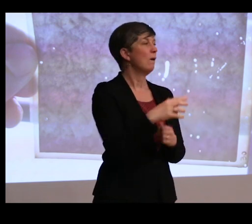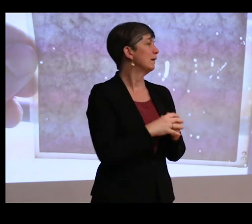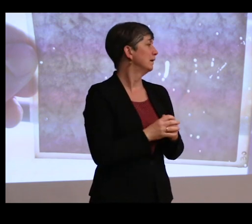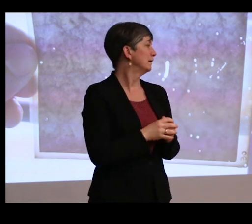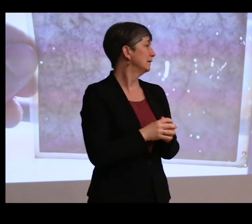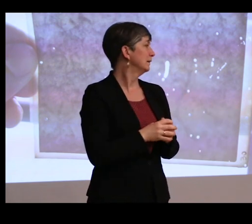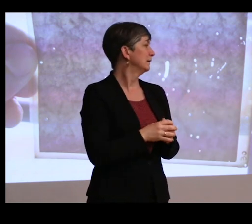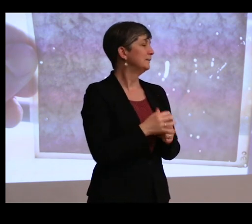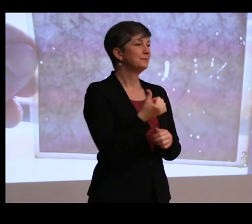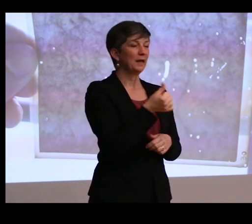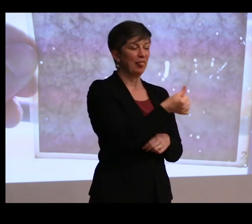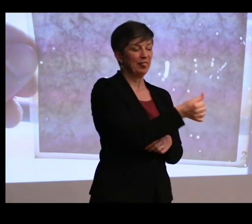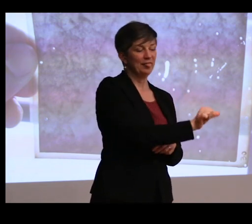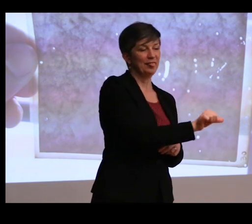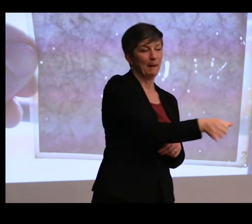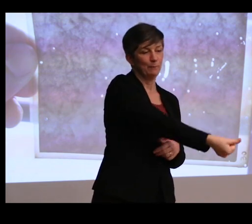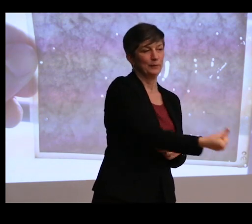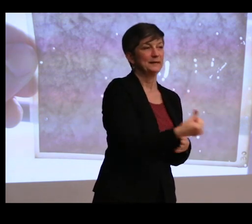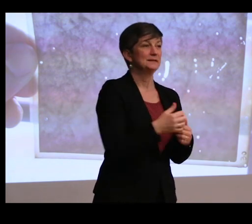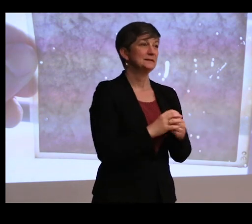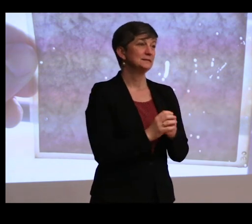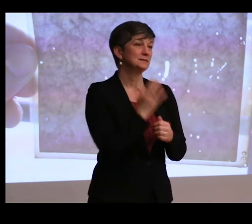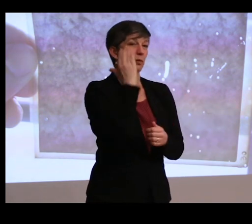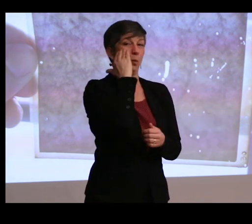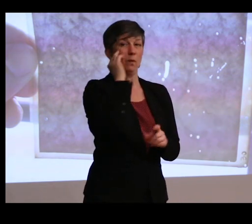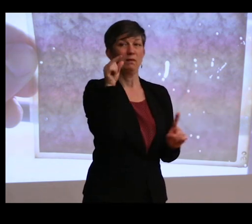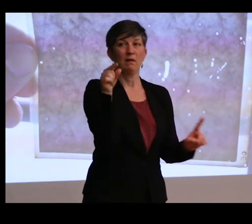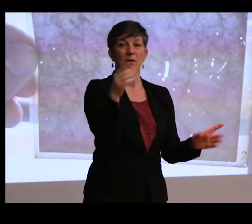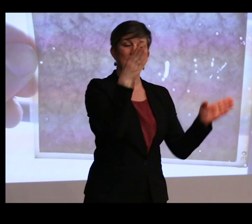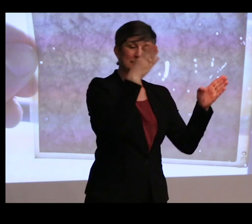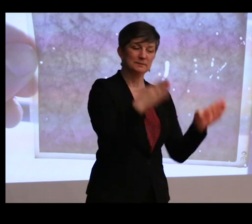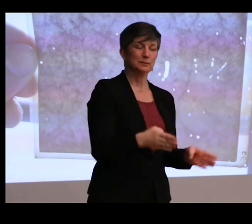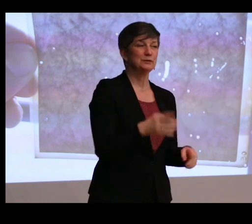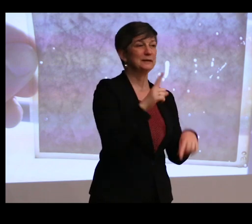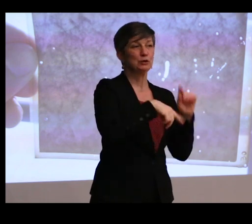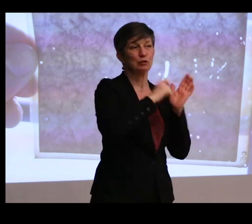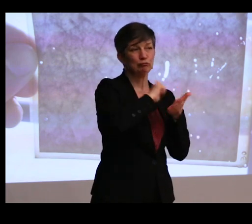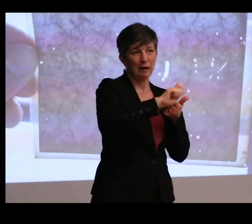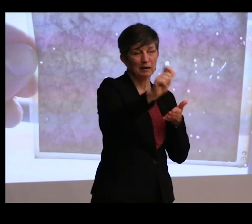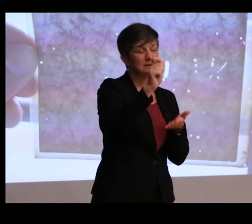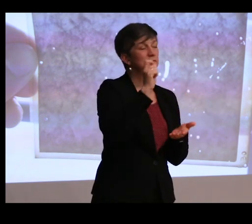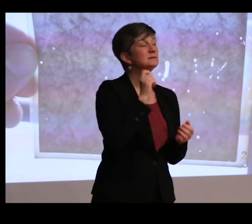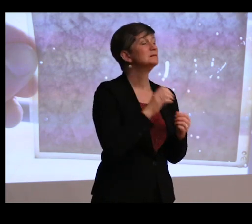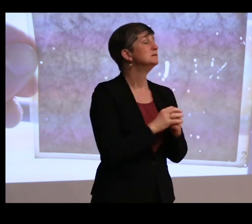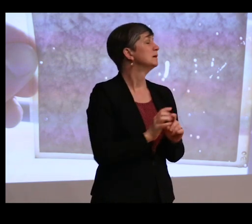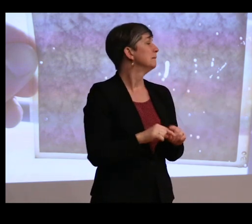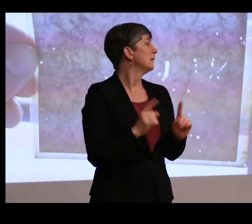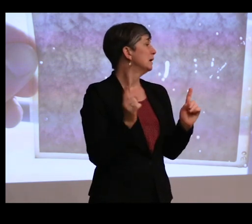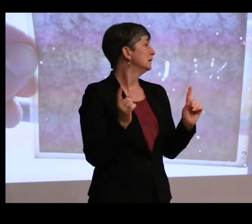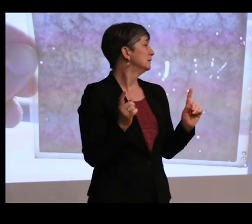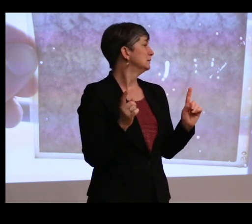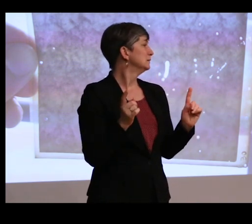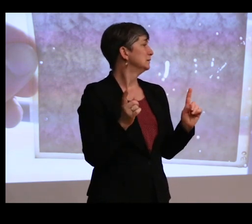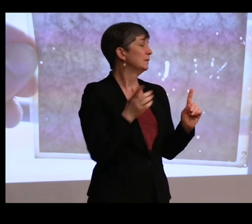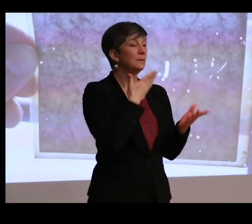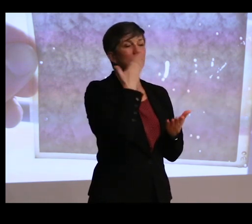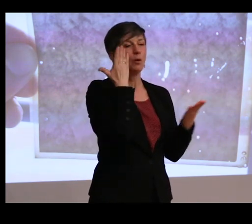do a thumb print, and it would be noted that this person was illiterate. But there's no kind of suggestion box